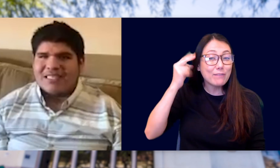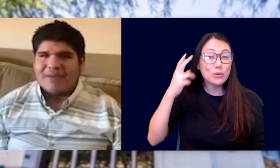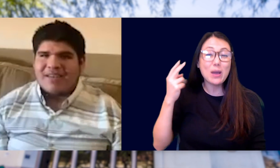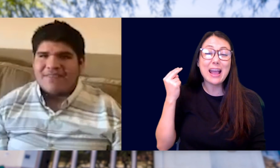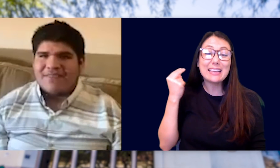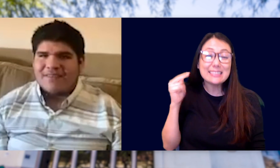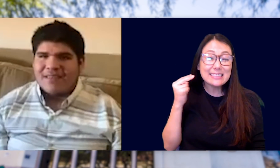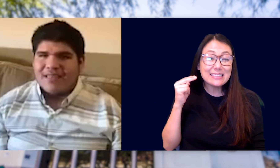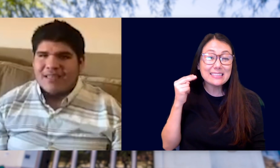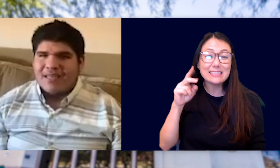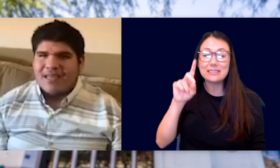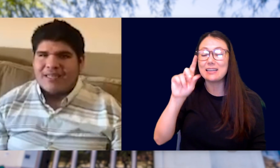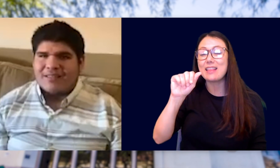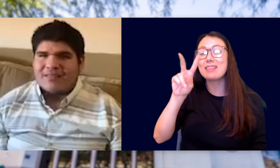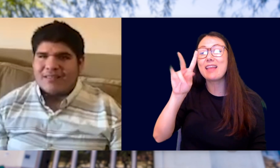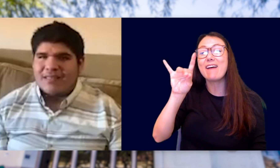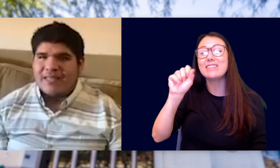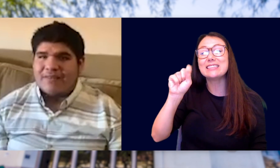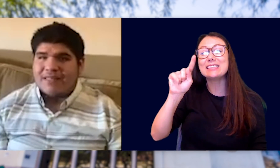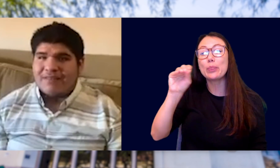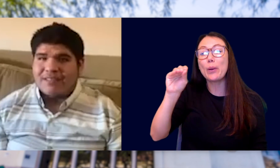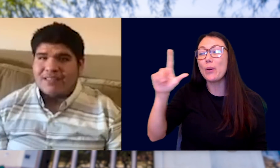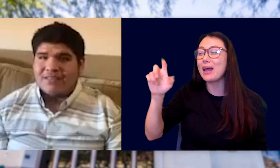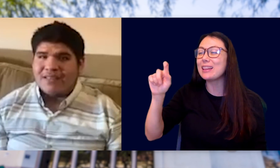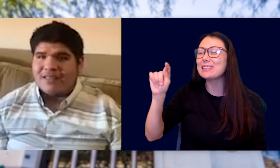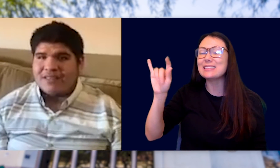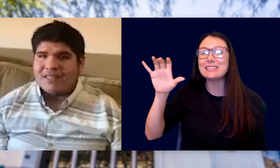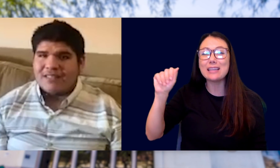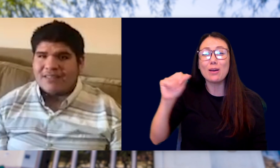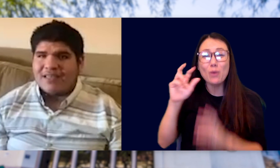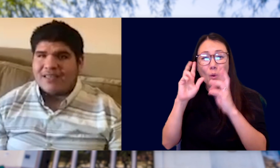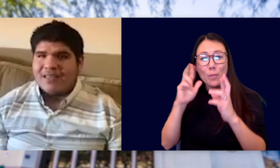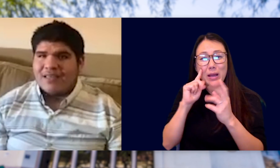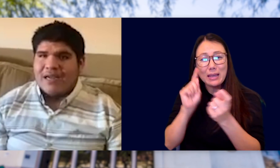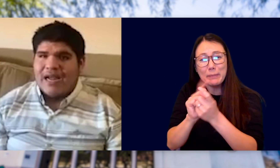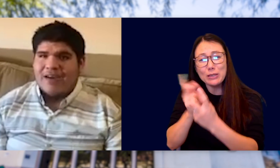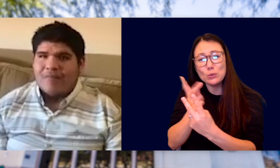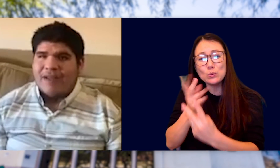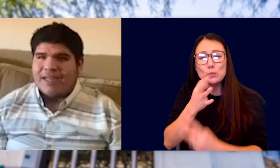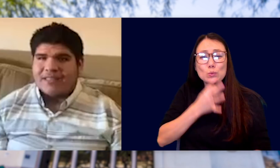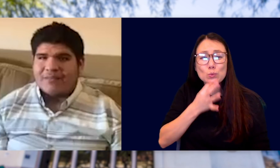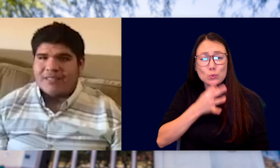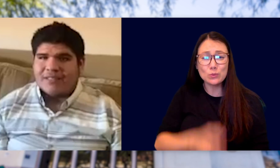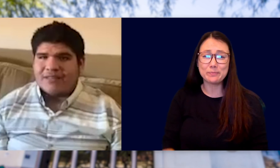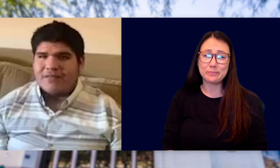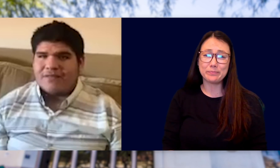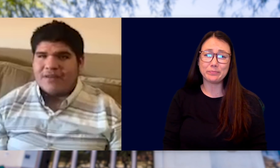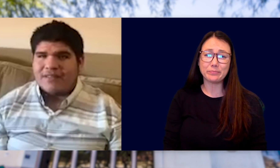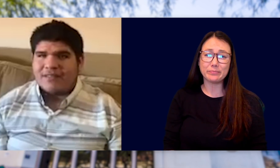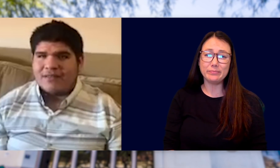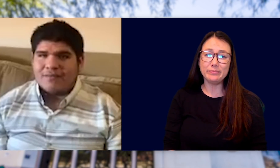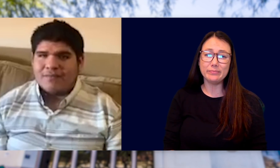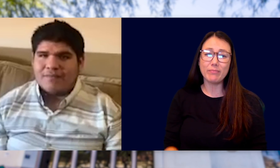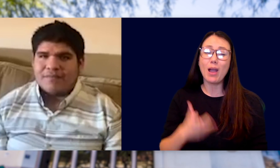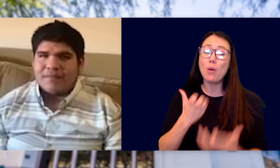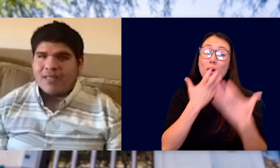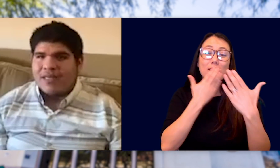TO MY NEPHEW AND NIECE, DAVIDSITO AND LITTLE LETICIA, I HOPE I GET TO MEET YOU TWO VERY SOON.